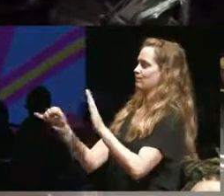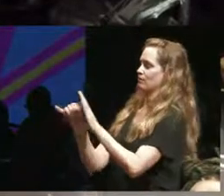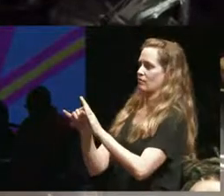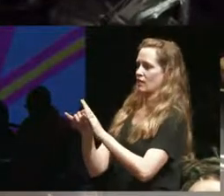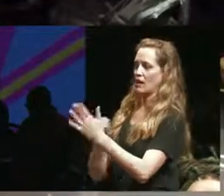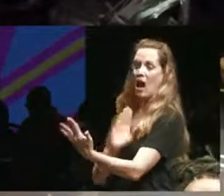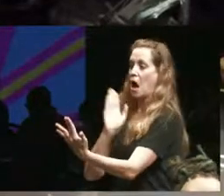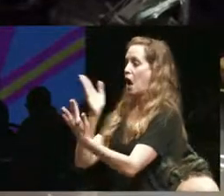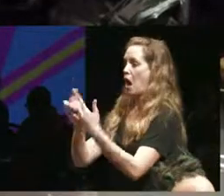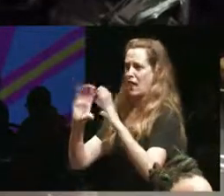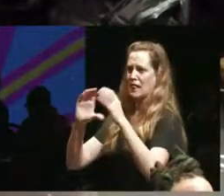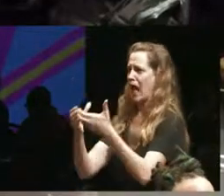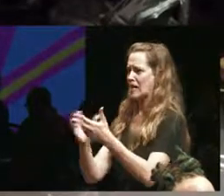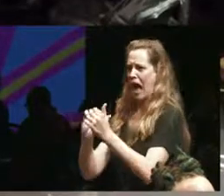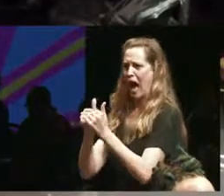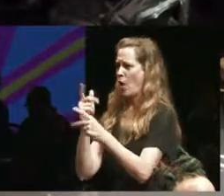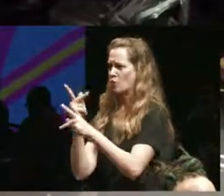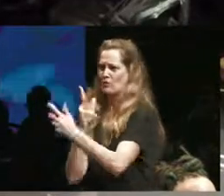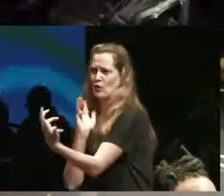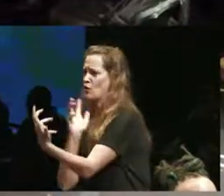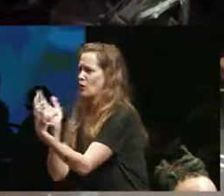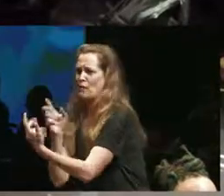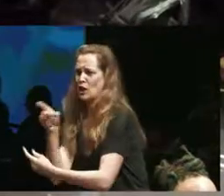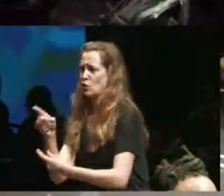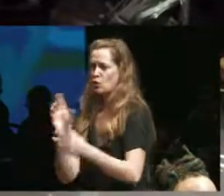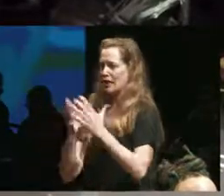class and try to figure out how we can accommodate and then you becomes a freak